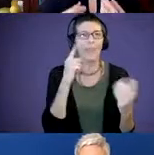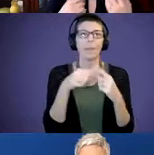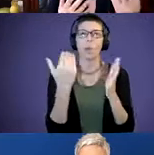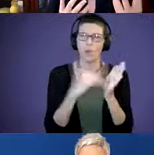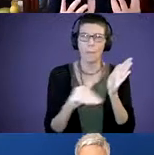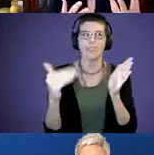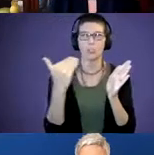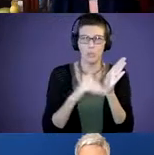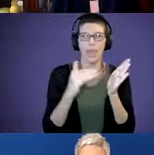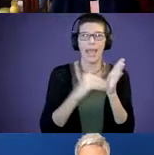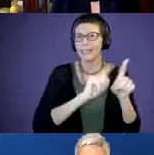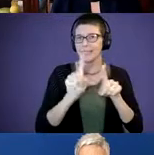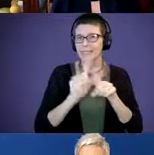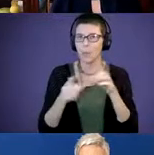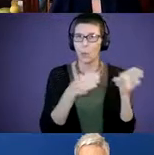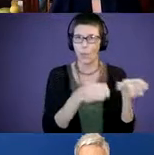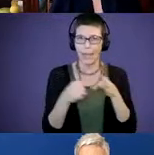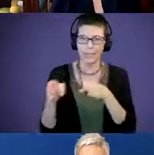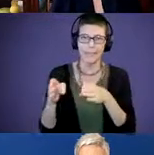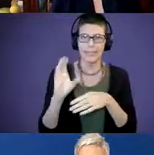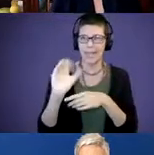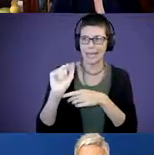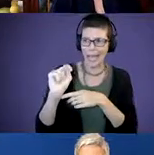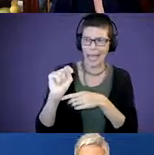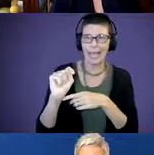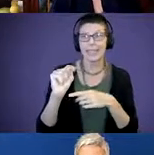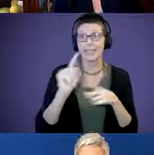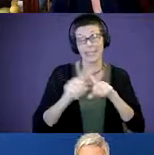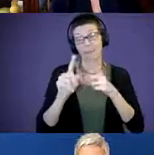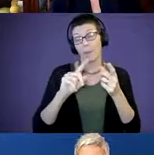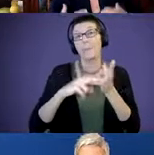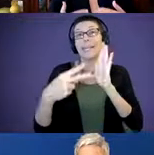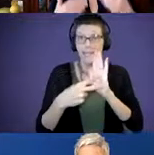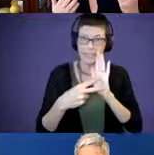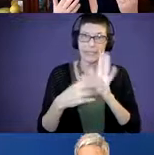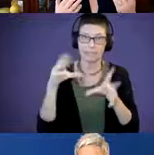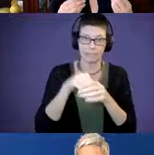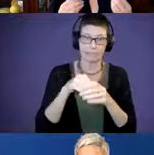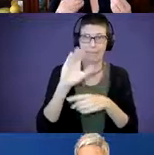different ways. Cat, the different meanings that cat has. And then you can start expanding. “Oh,